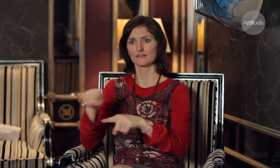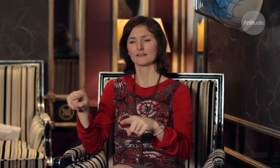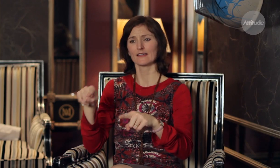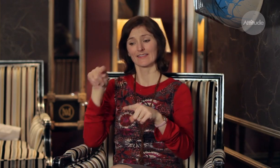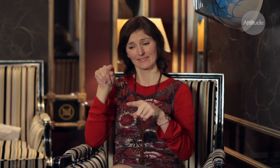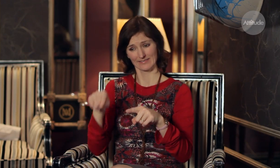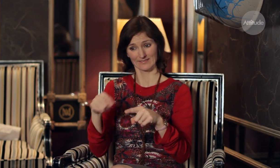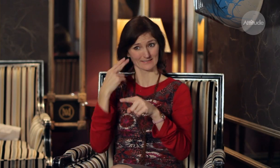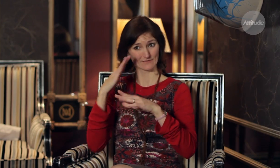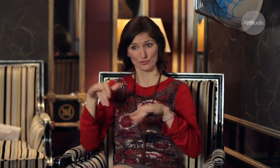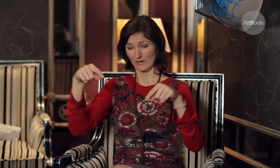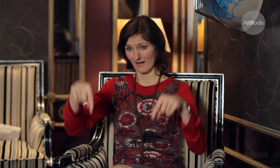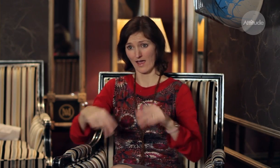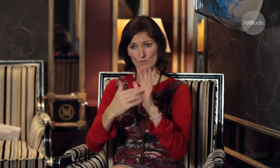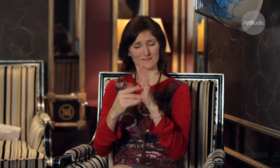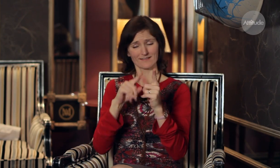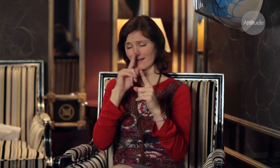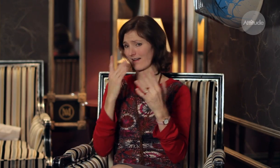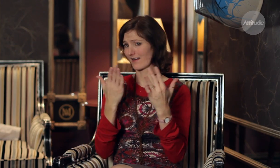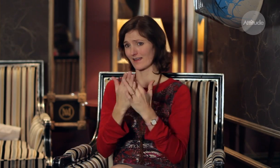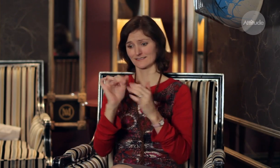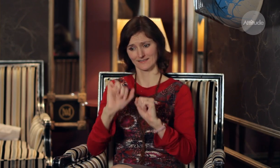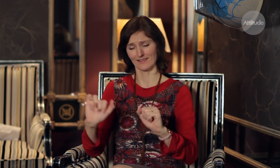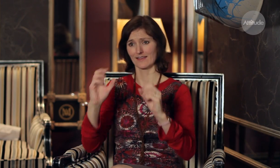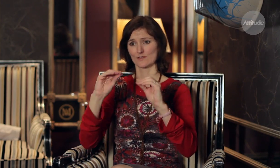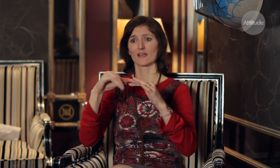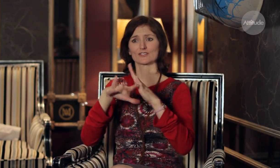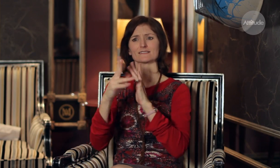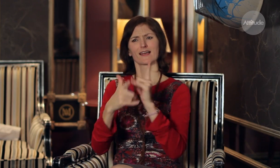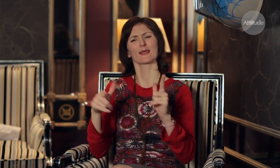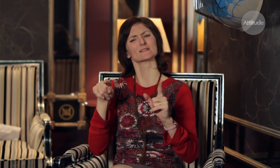There’s a huge barrier to edcuation, if there’s access to edcuation then we don’t